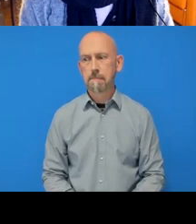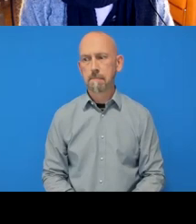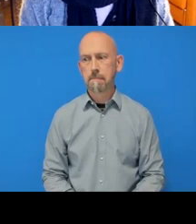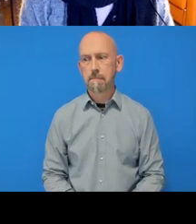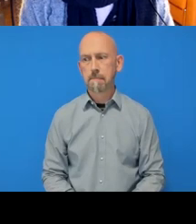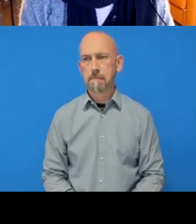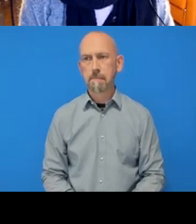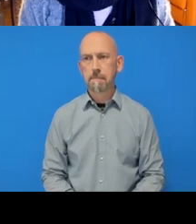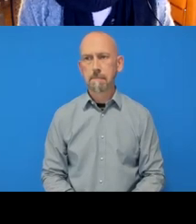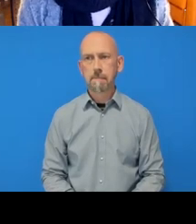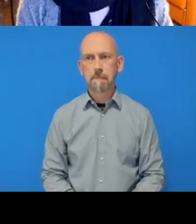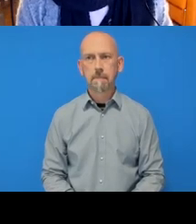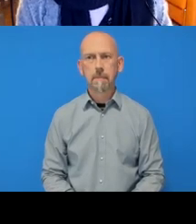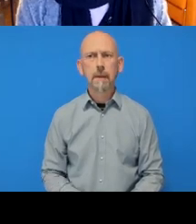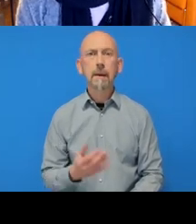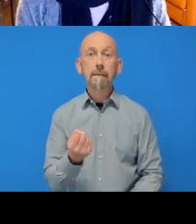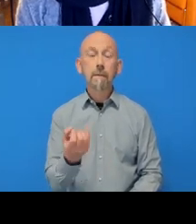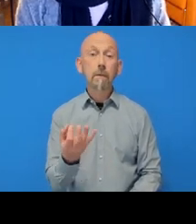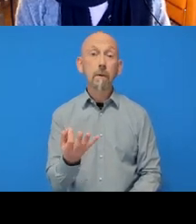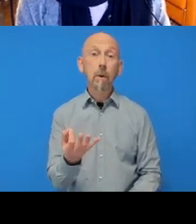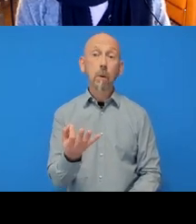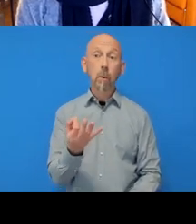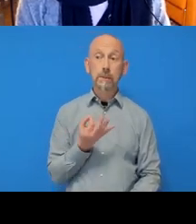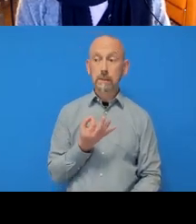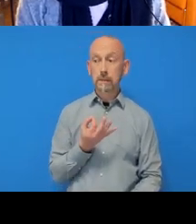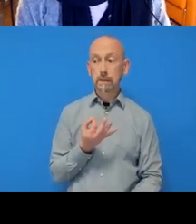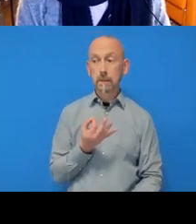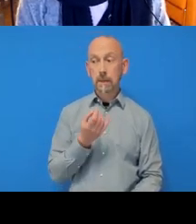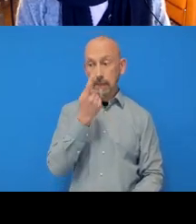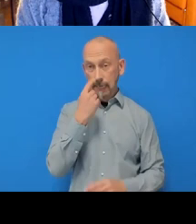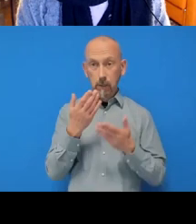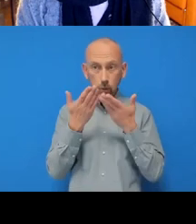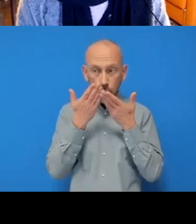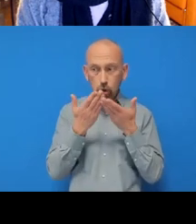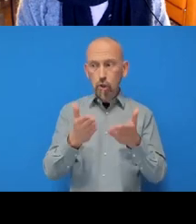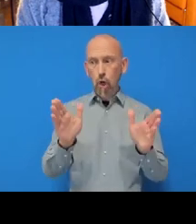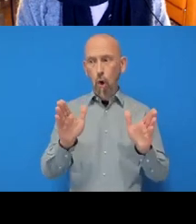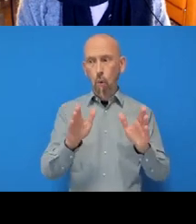Okay there’s a question here, it's asking: “Could you show us opening the README in GitHub Desktop again?